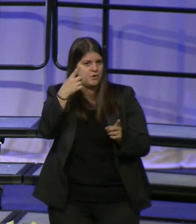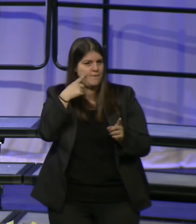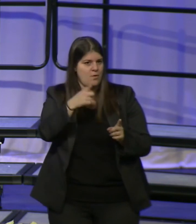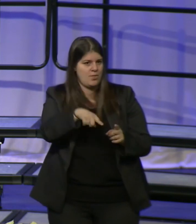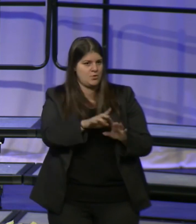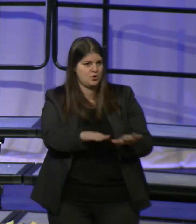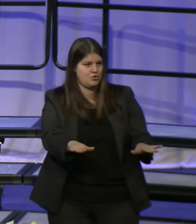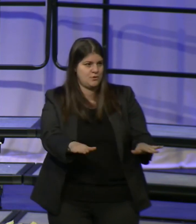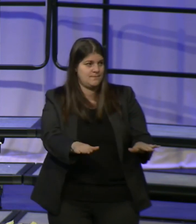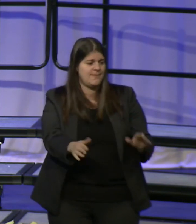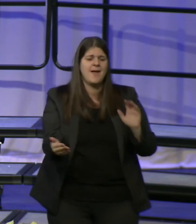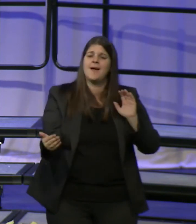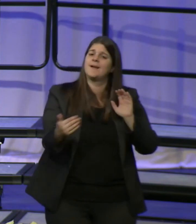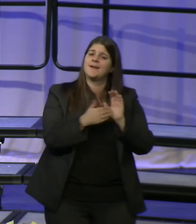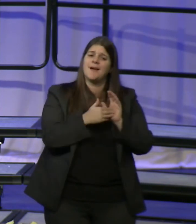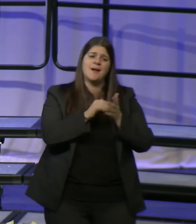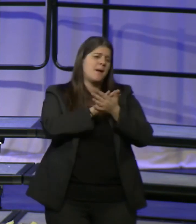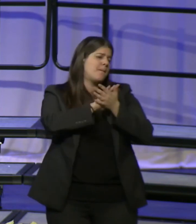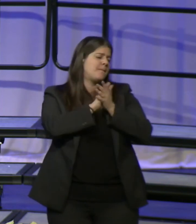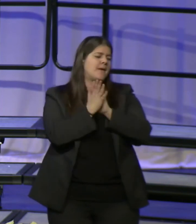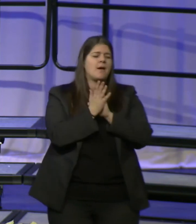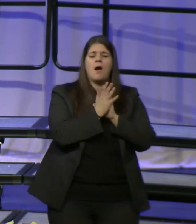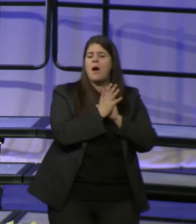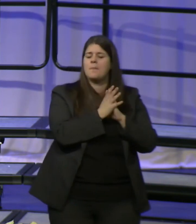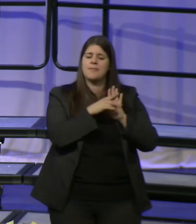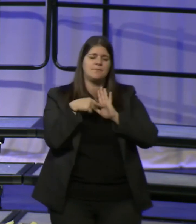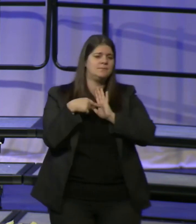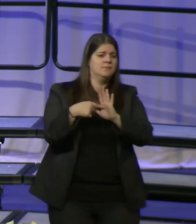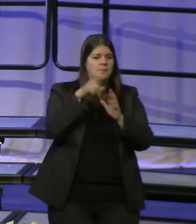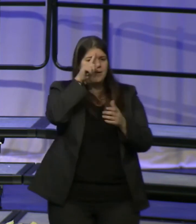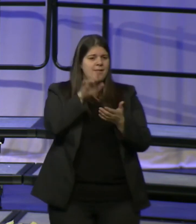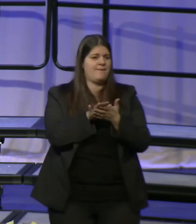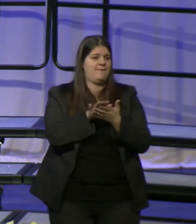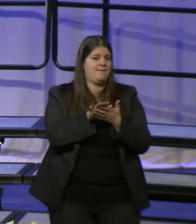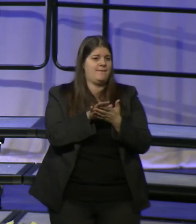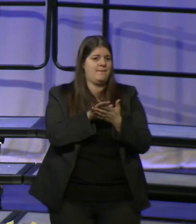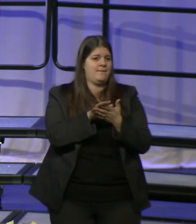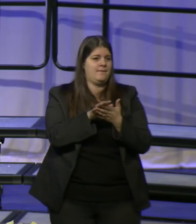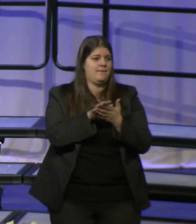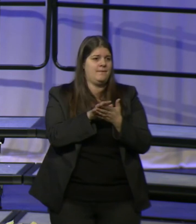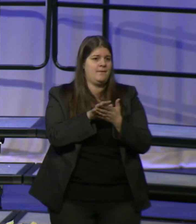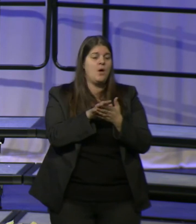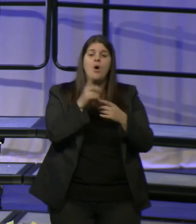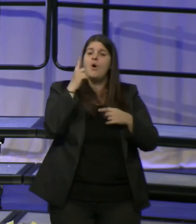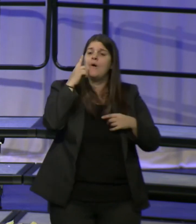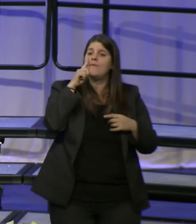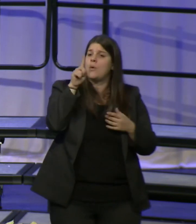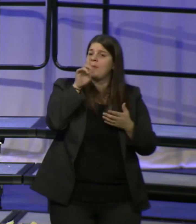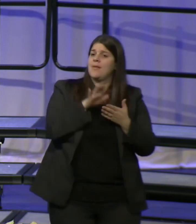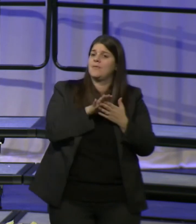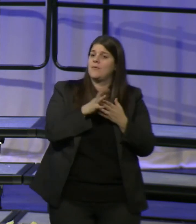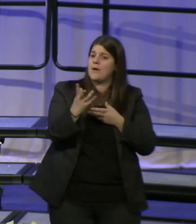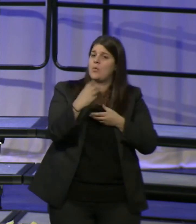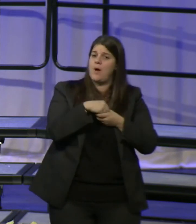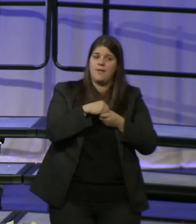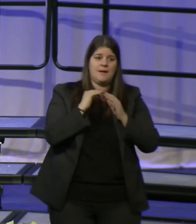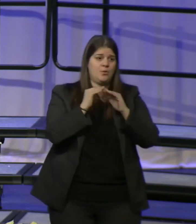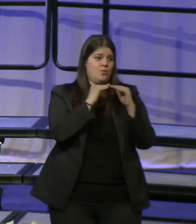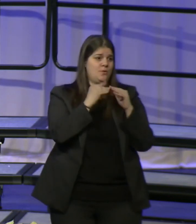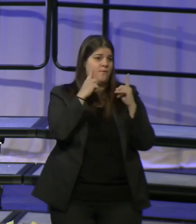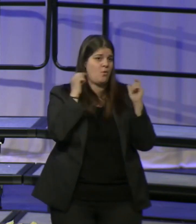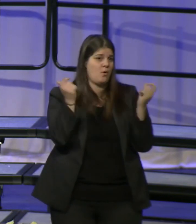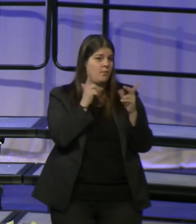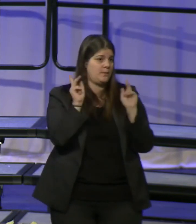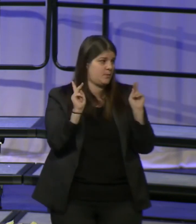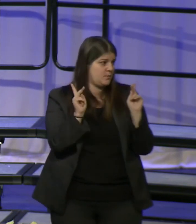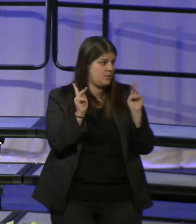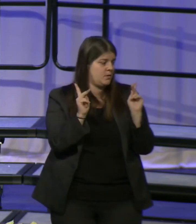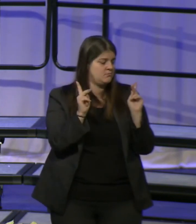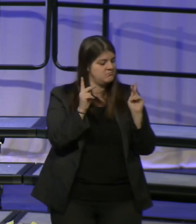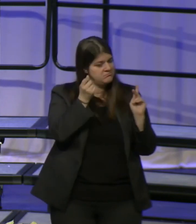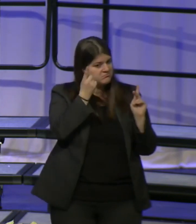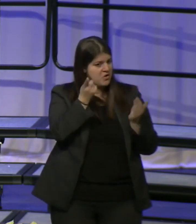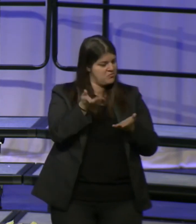Let's be that epoch of belief about reality of equality and inclusion for all rejecting racism,